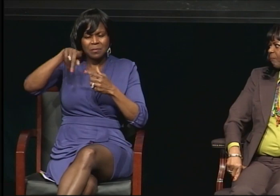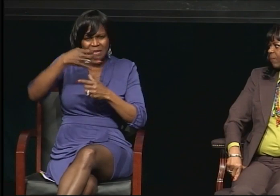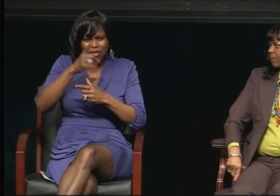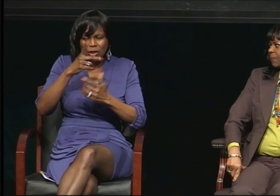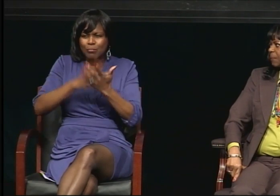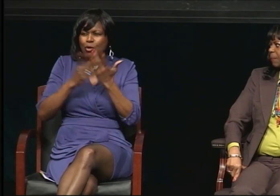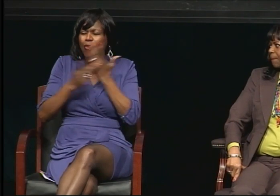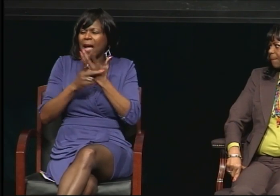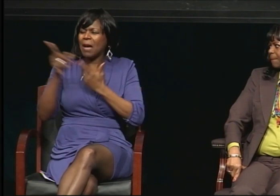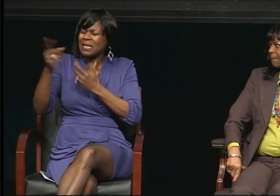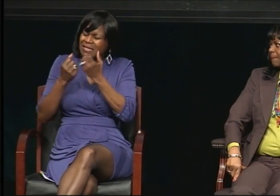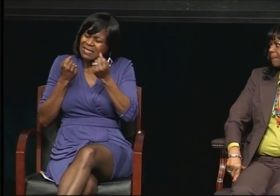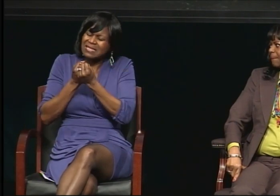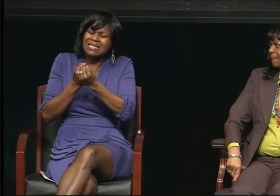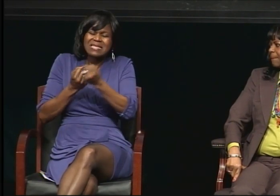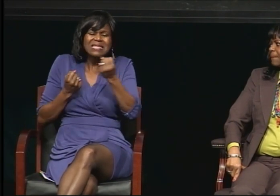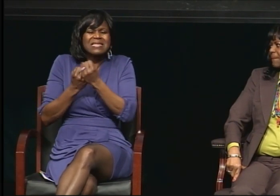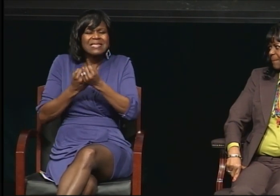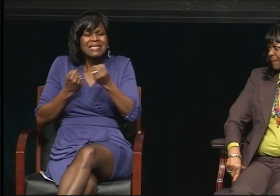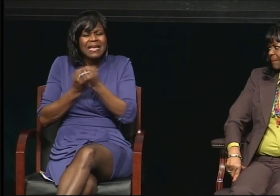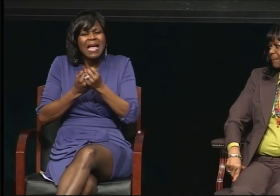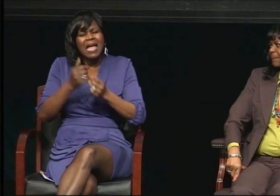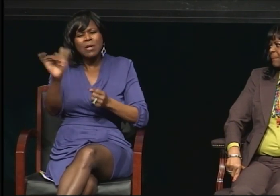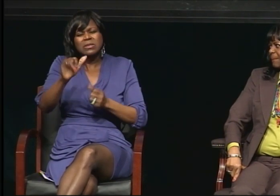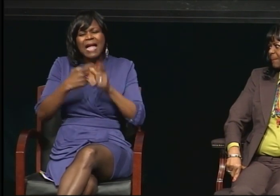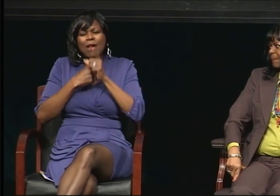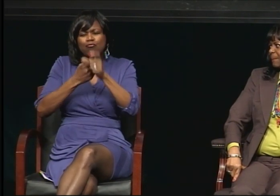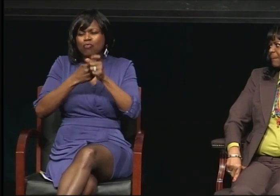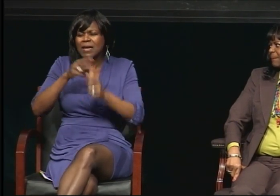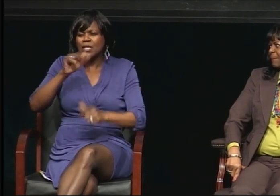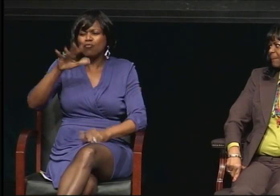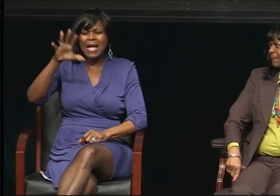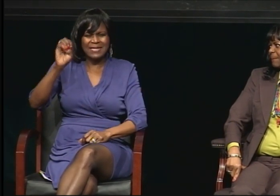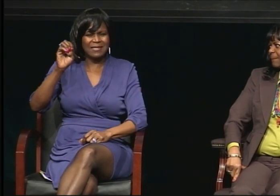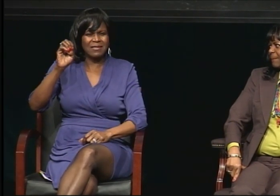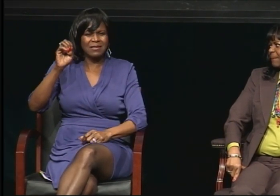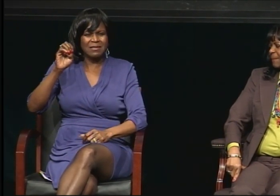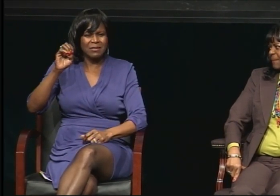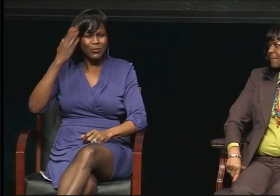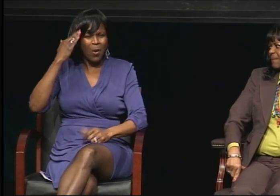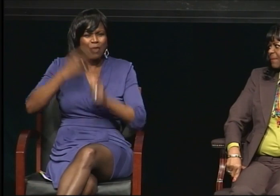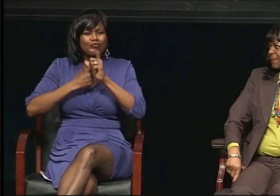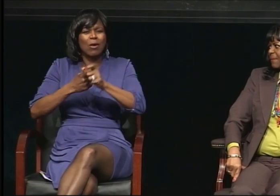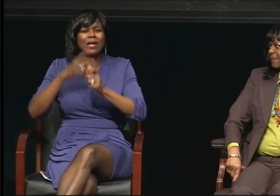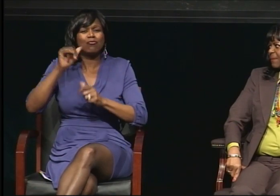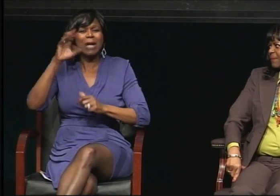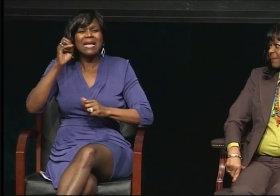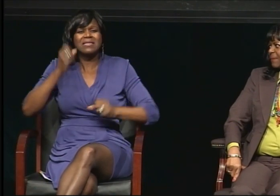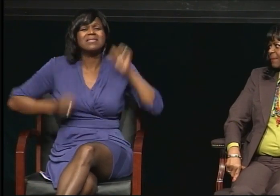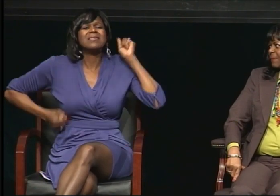And he said: In that last lap of the race, you're going to be tired. And he said: Come on.